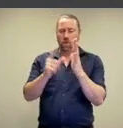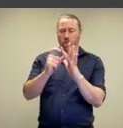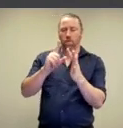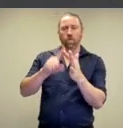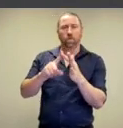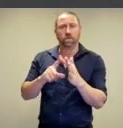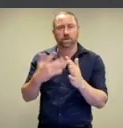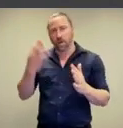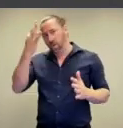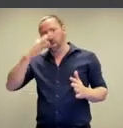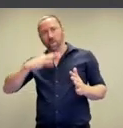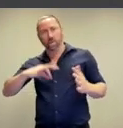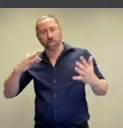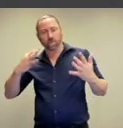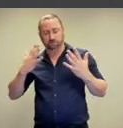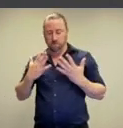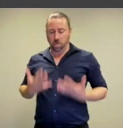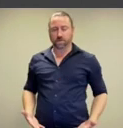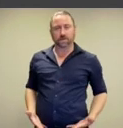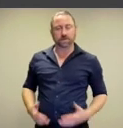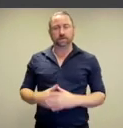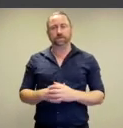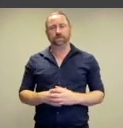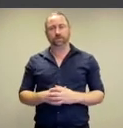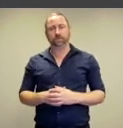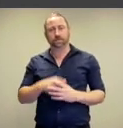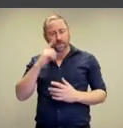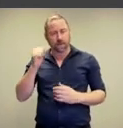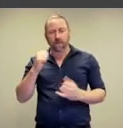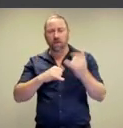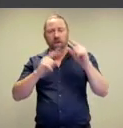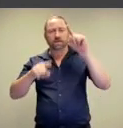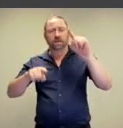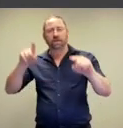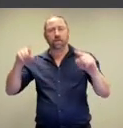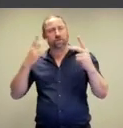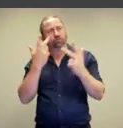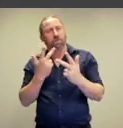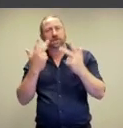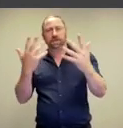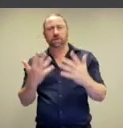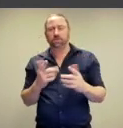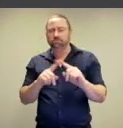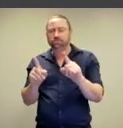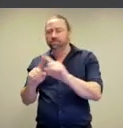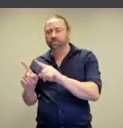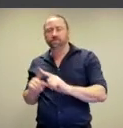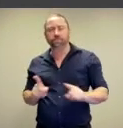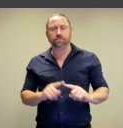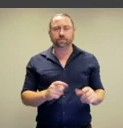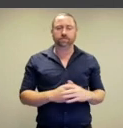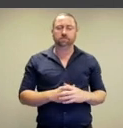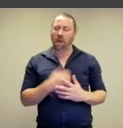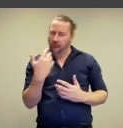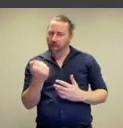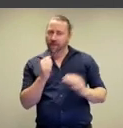other nude bodies, take a moment to